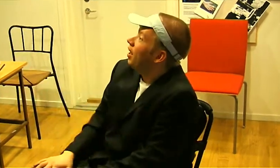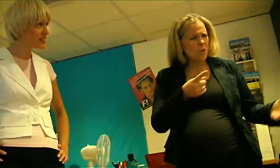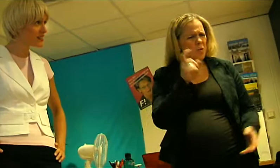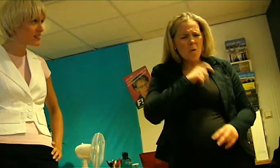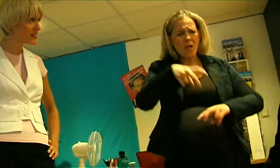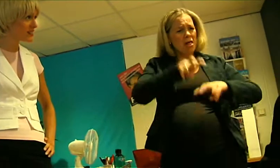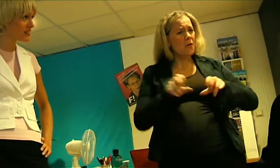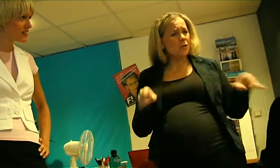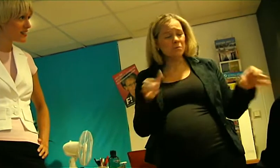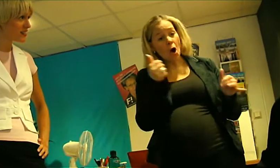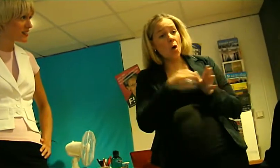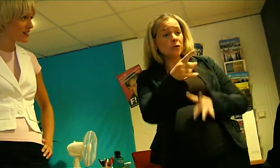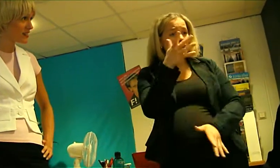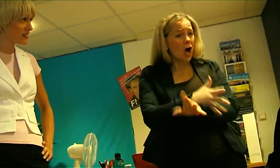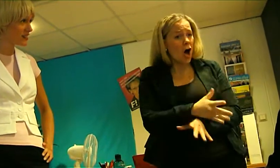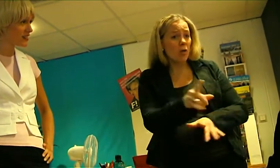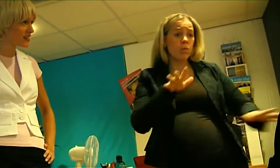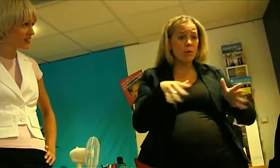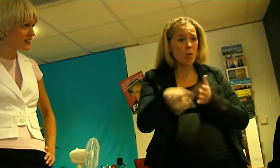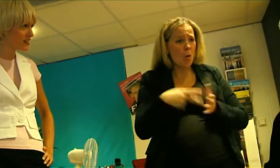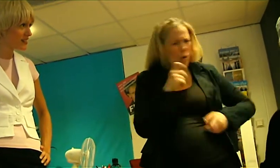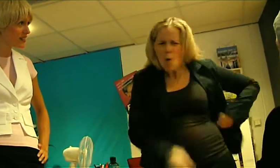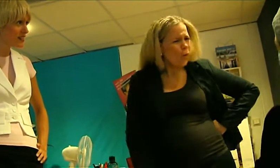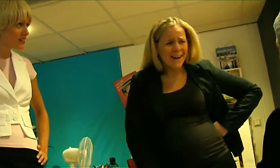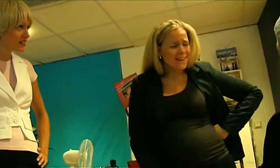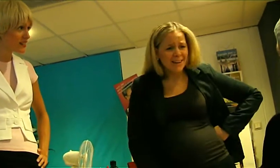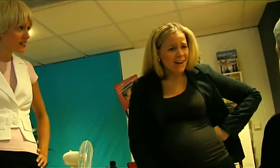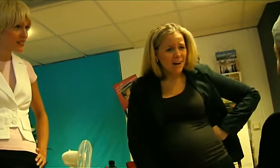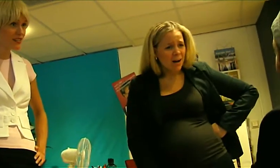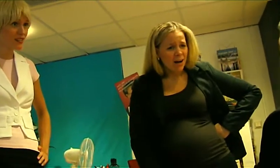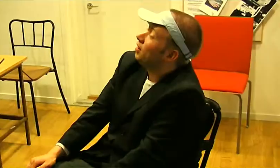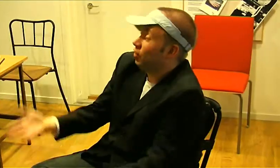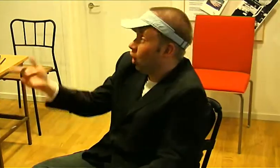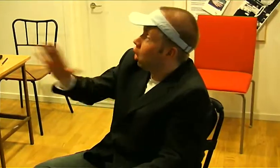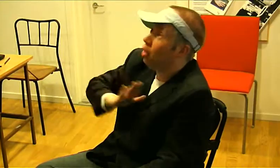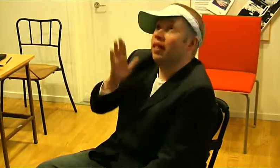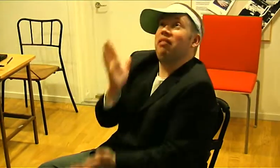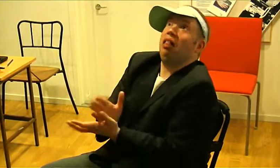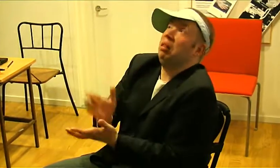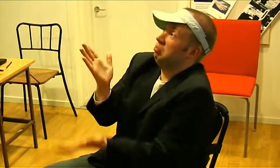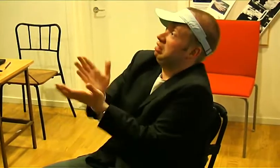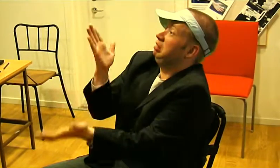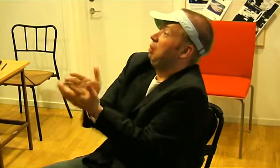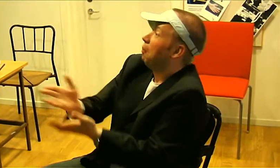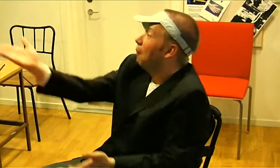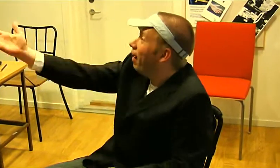You can't start sitting at wheelchair just because you are lazy and don't wanna walk! What rights do you have to decide that?